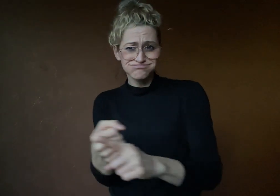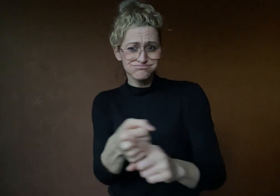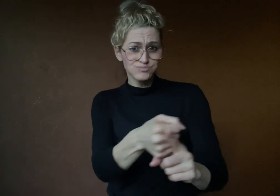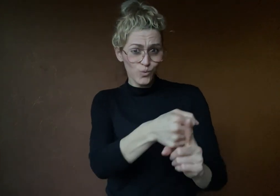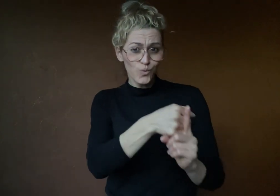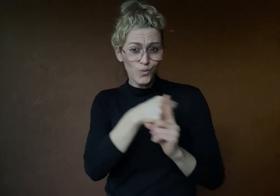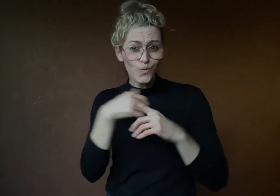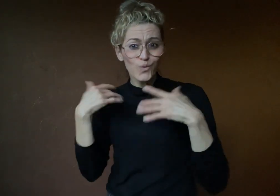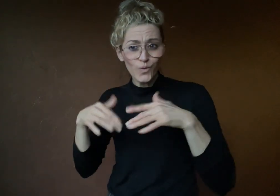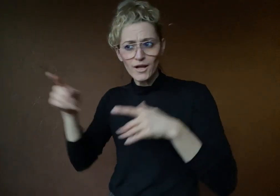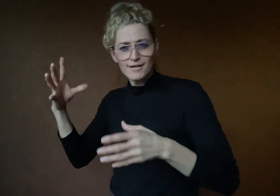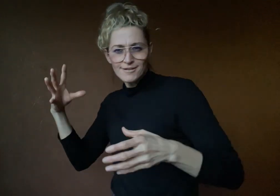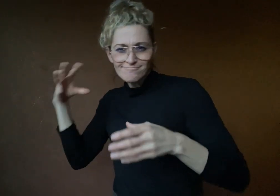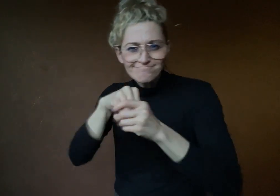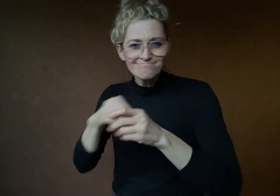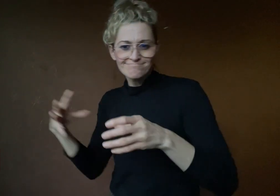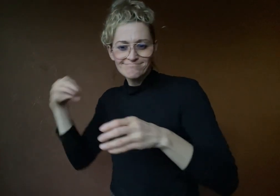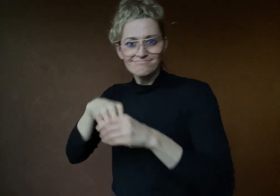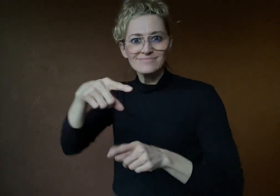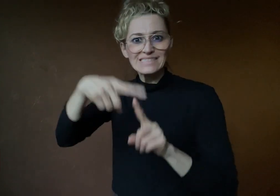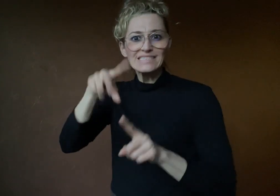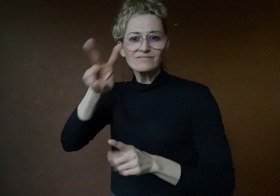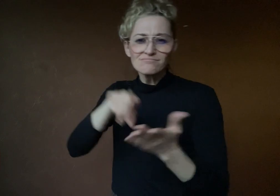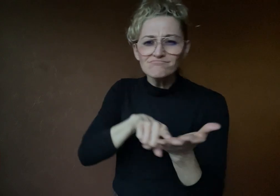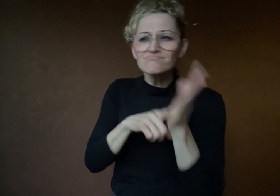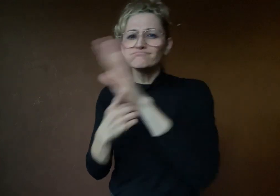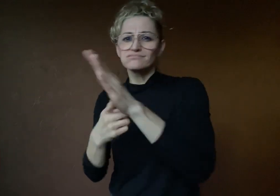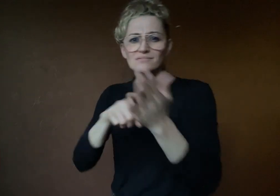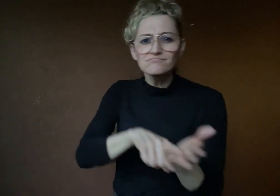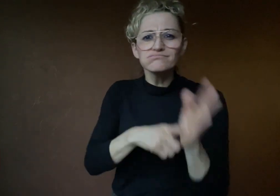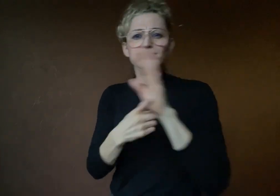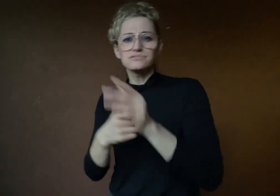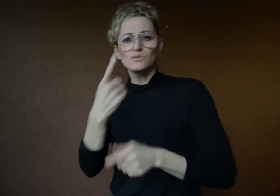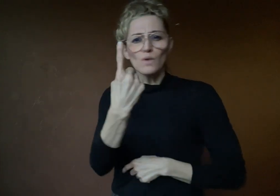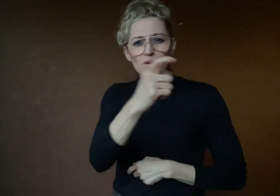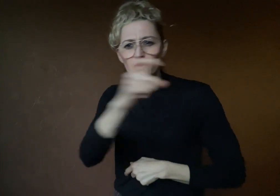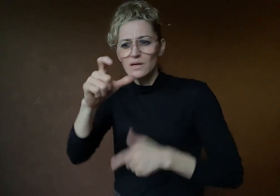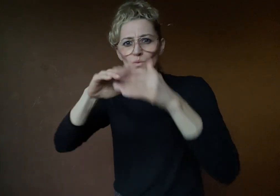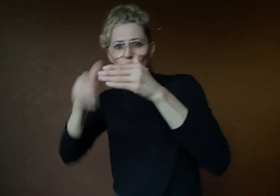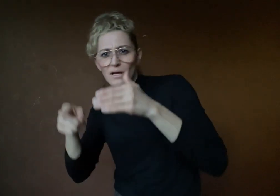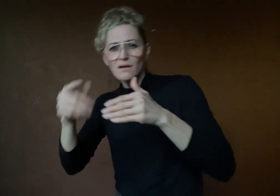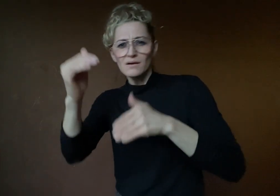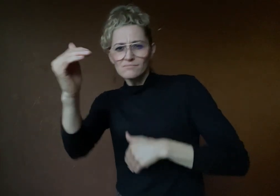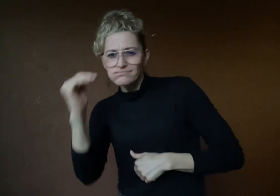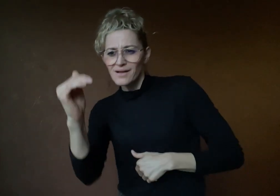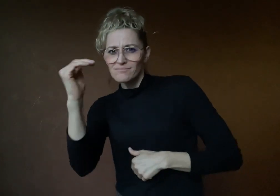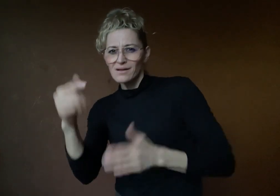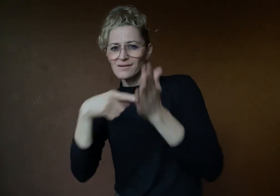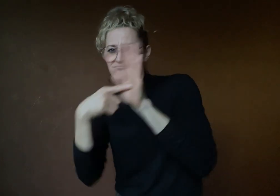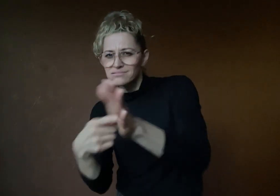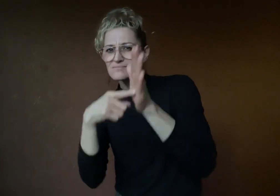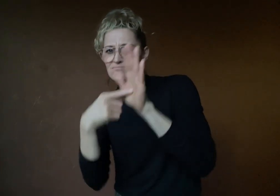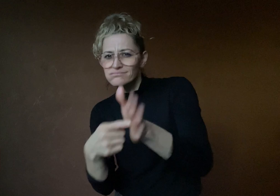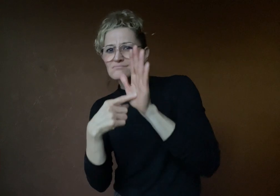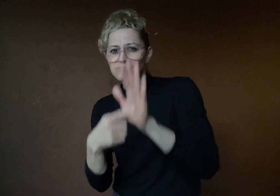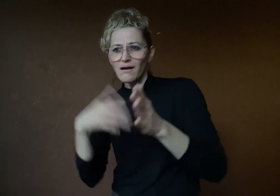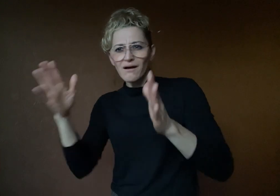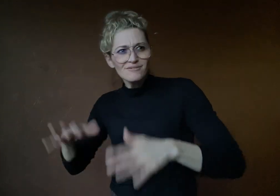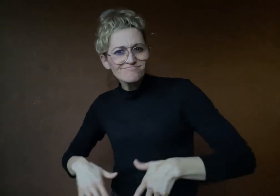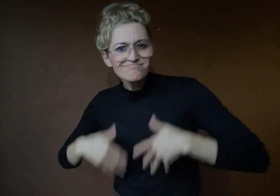a big impact by participating in this TV show every weekend